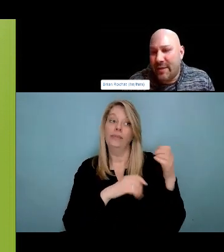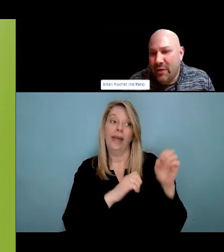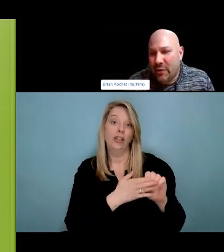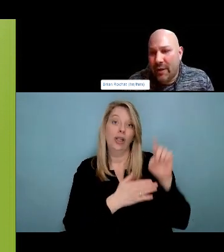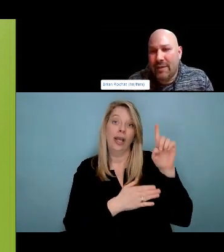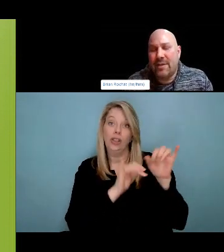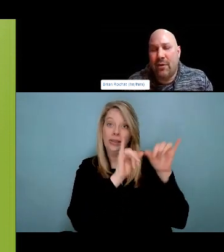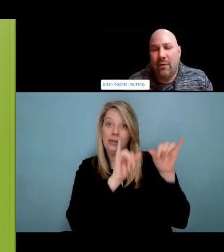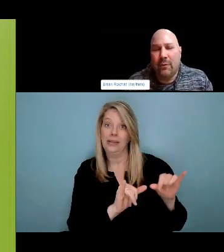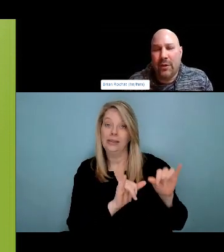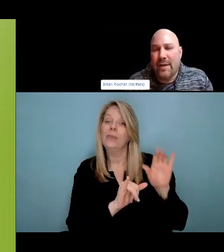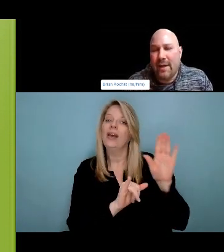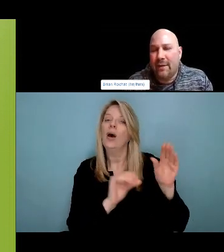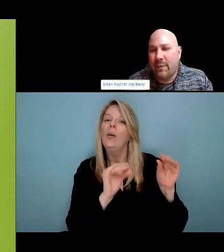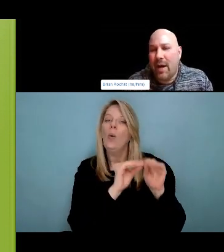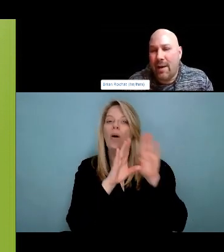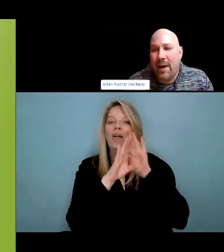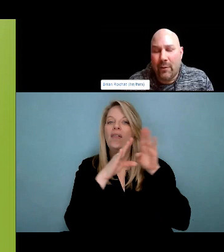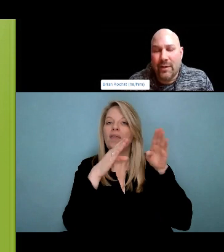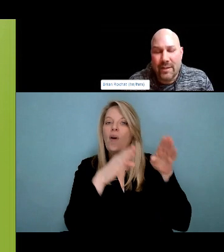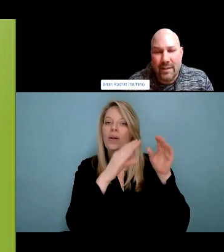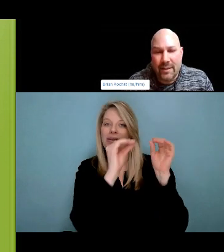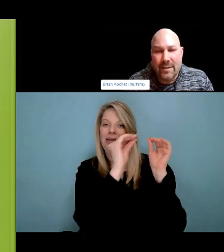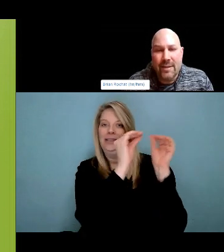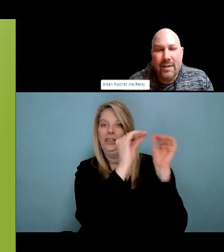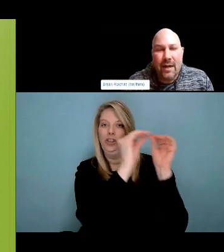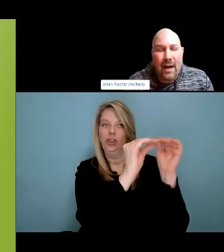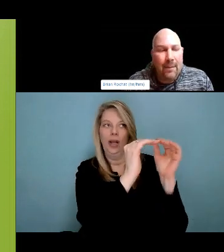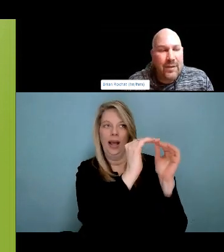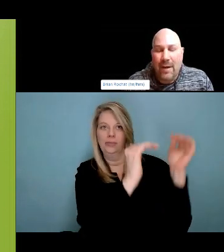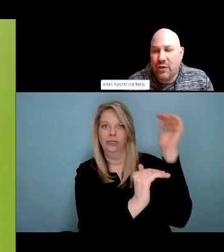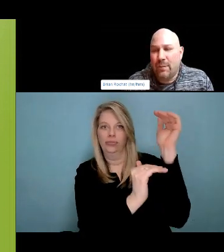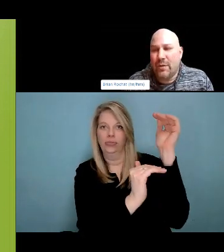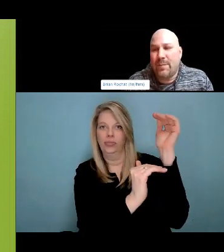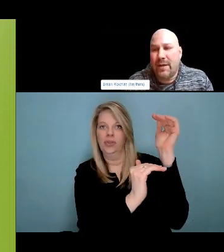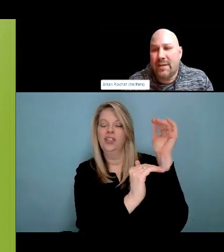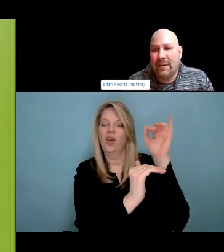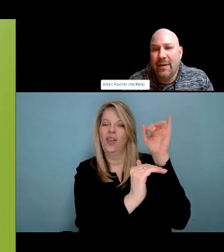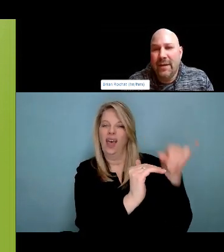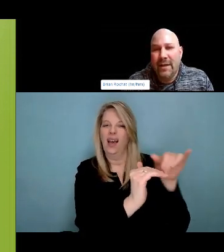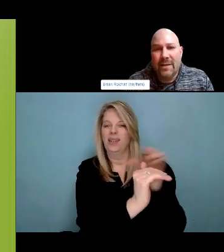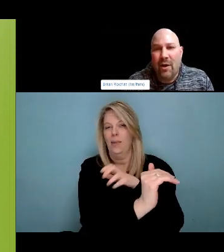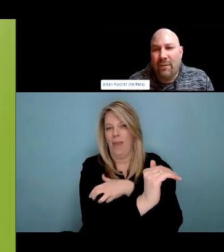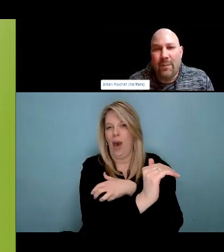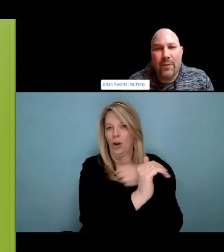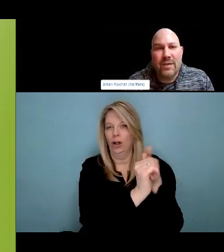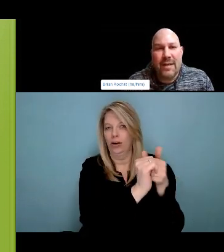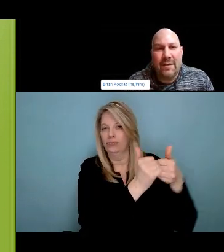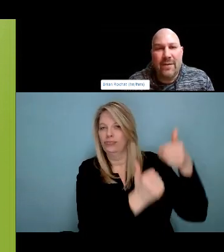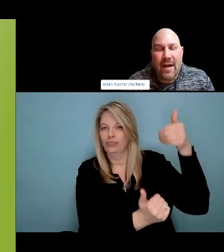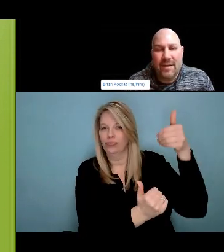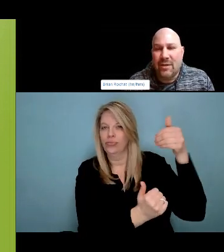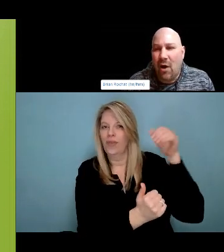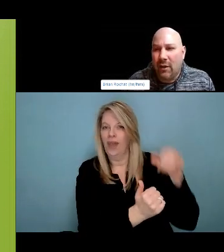to do a couple more slides but one of the things I we always unfortunately have to talk